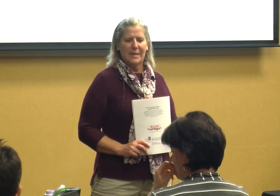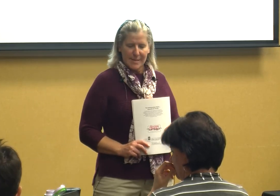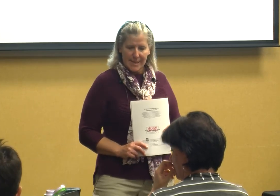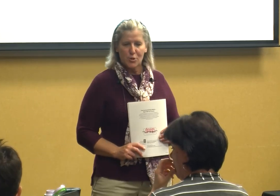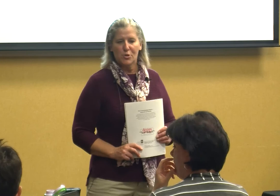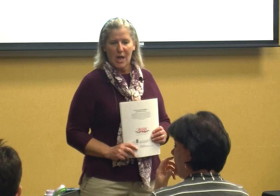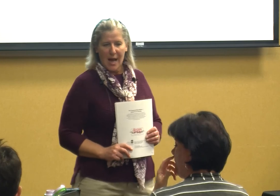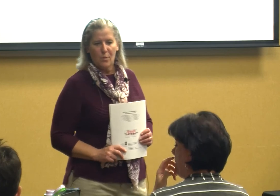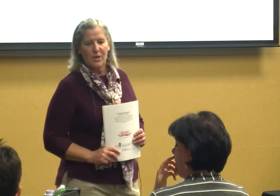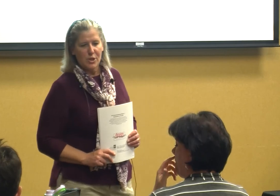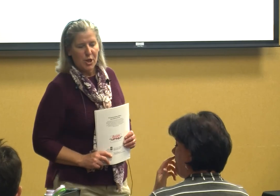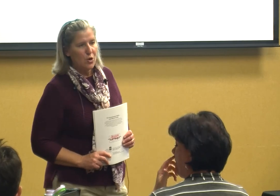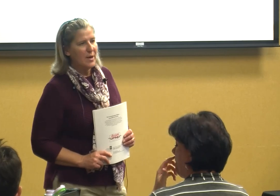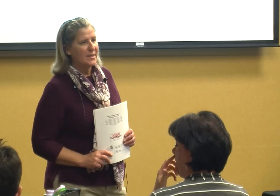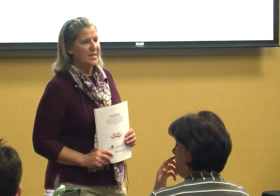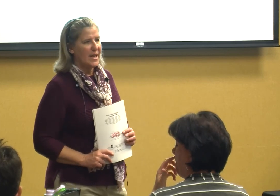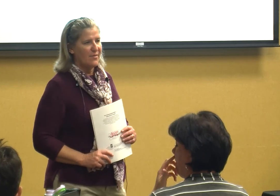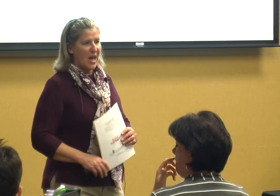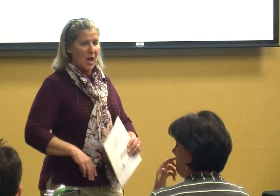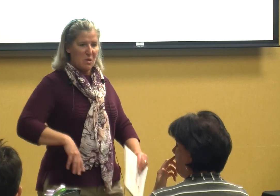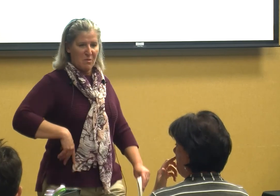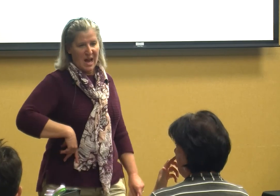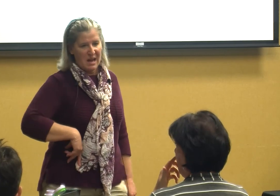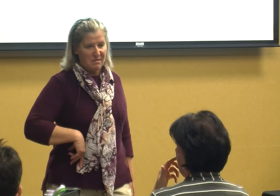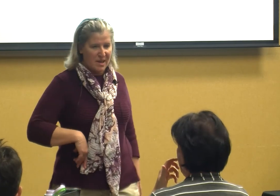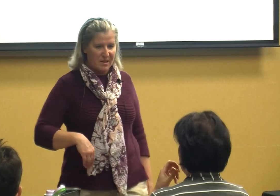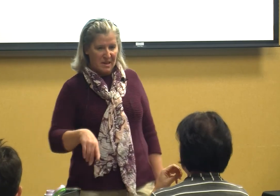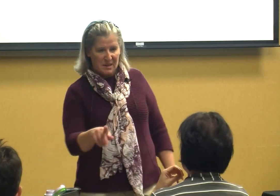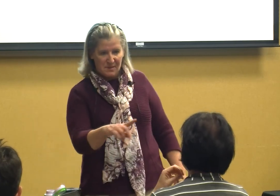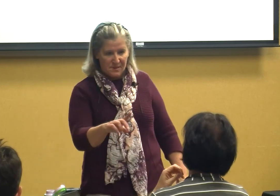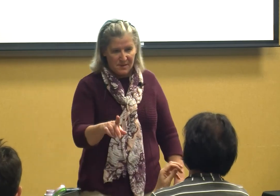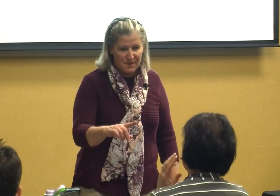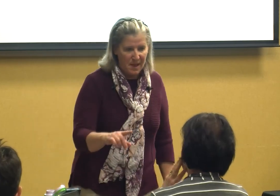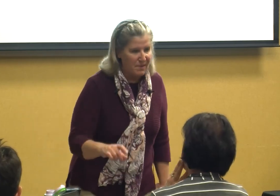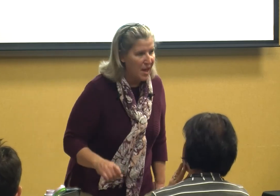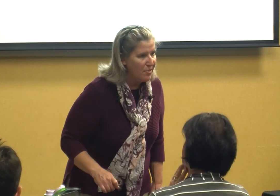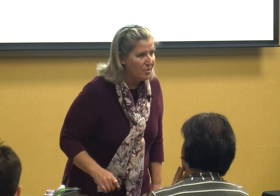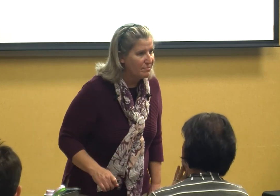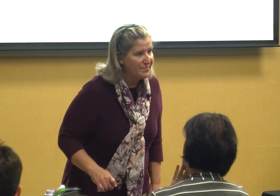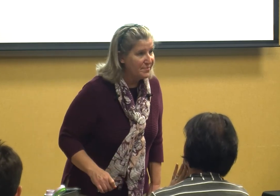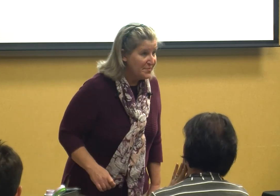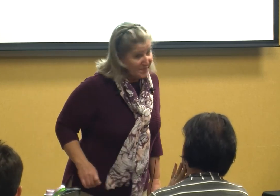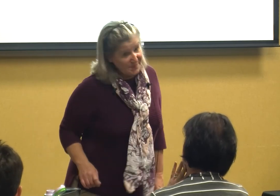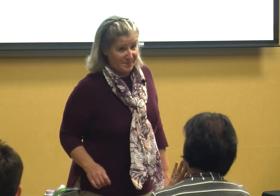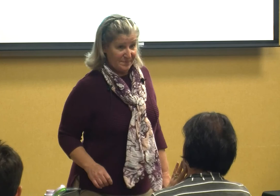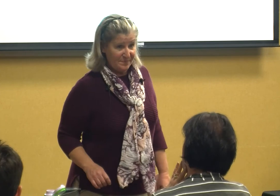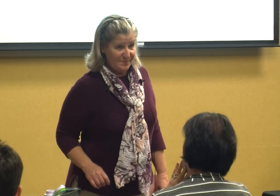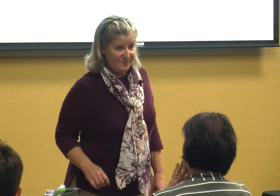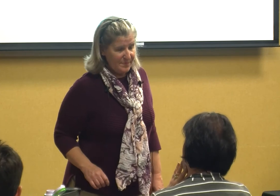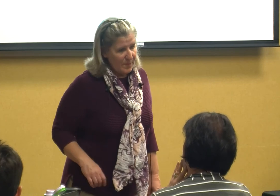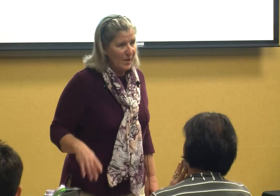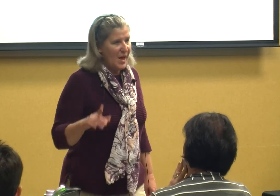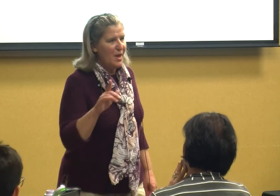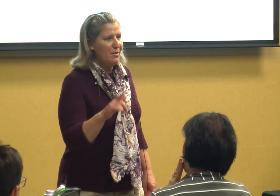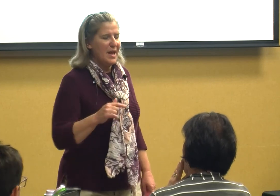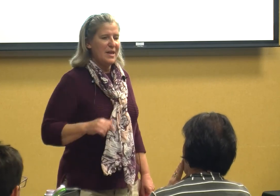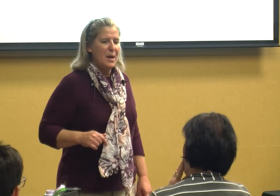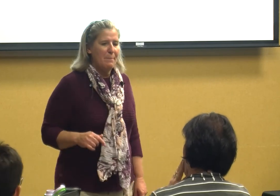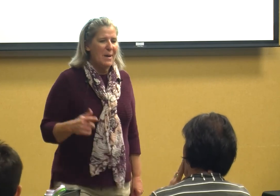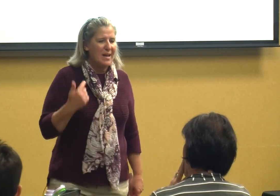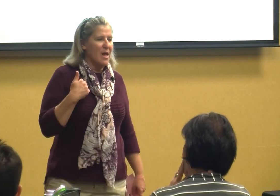to teach your child this year instead of oh I think he needs to set in the other then my life